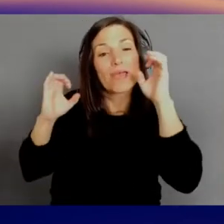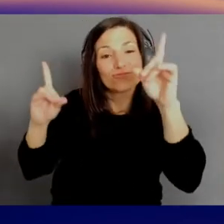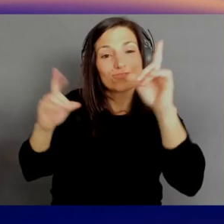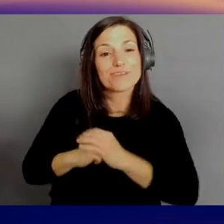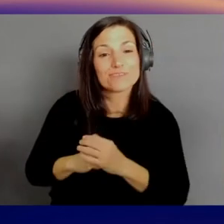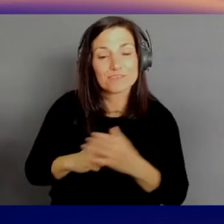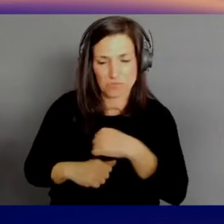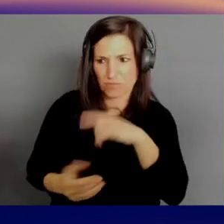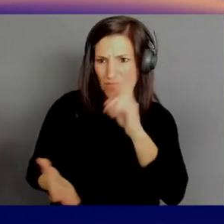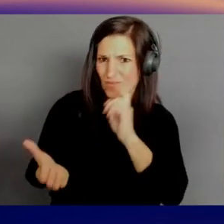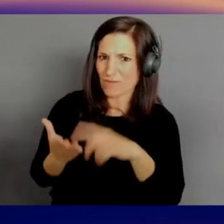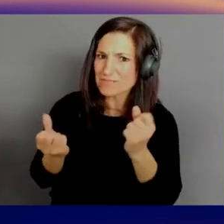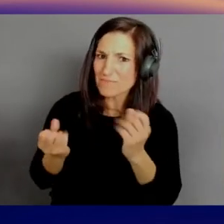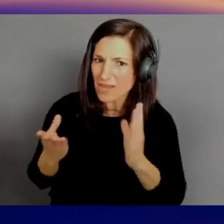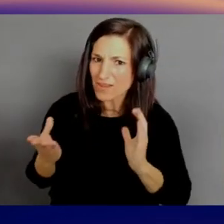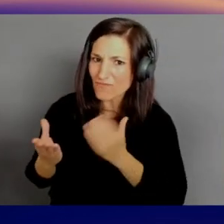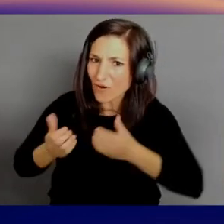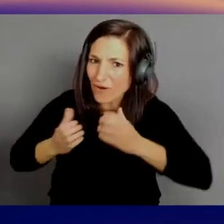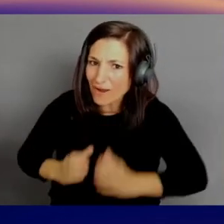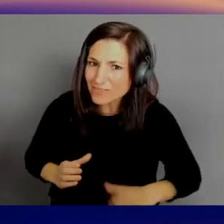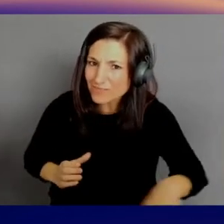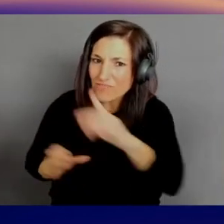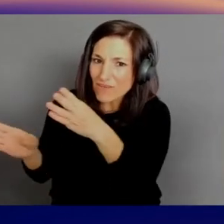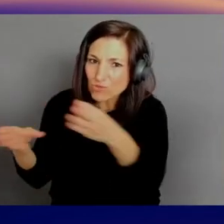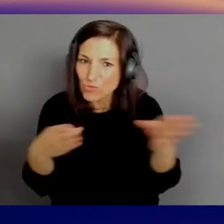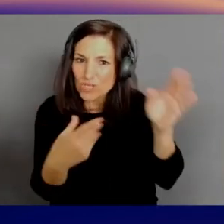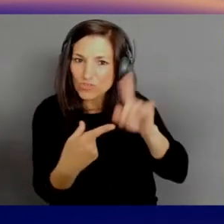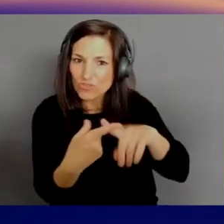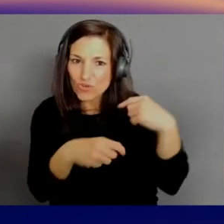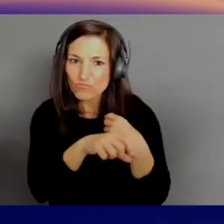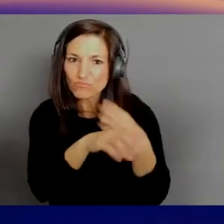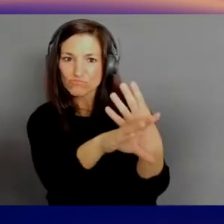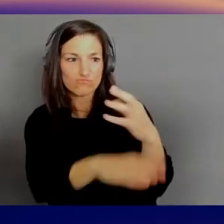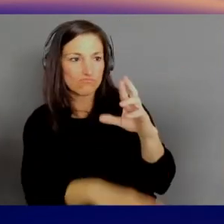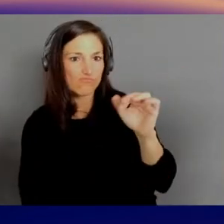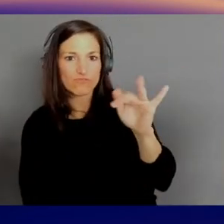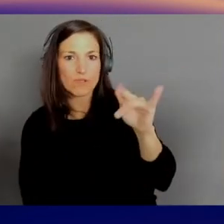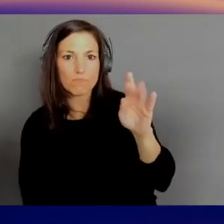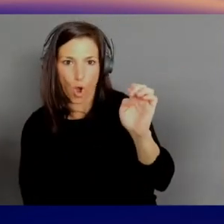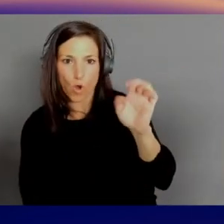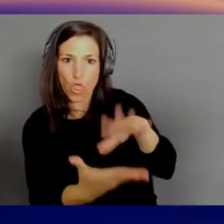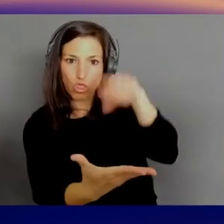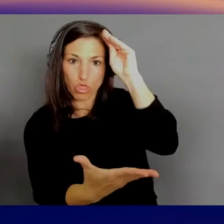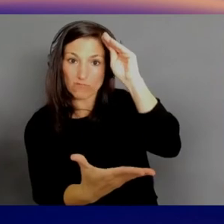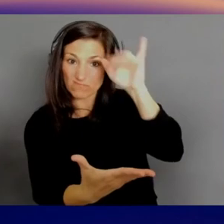they've switched to remote learning, or they've enabled remote learning as an option or hybrid. Virtual proctoring is now a thing,